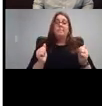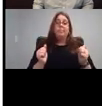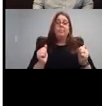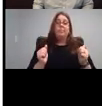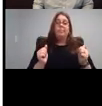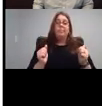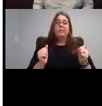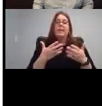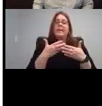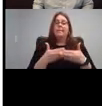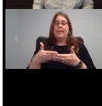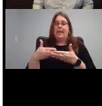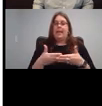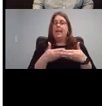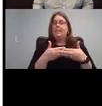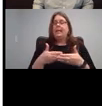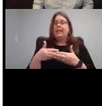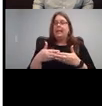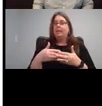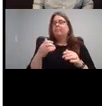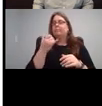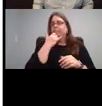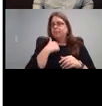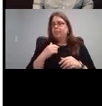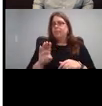website called baby hearing. org.